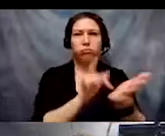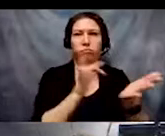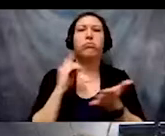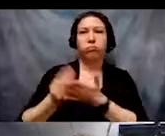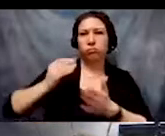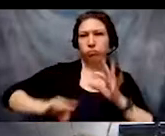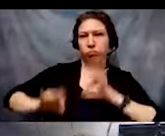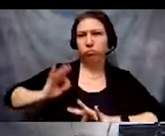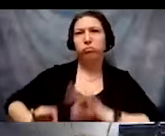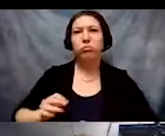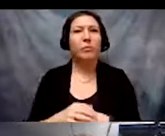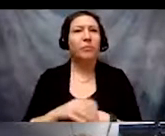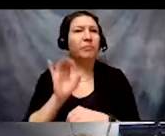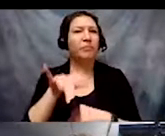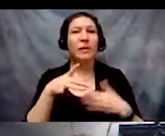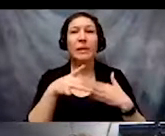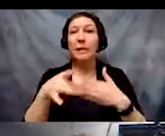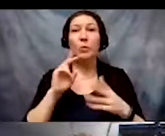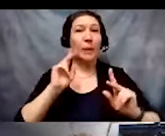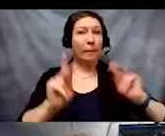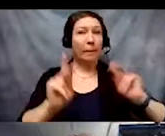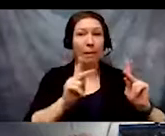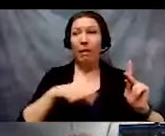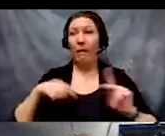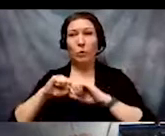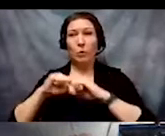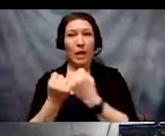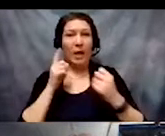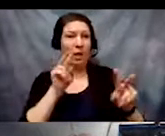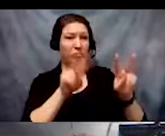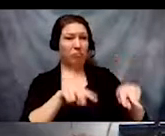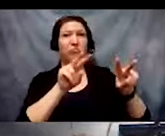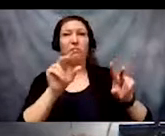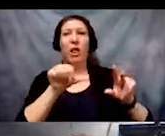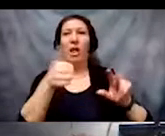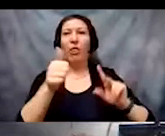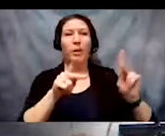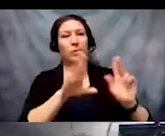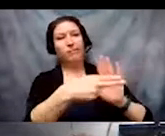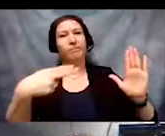to people and society determining people's value based on their culture,